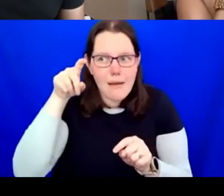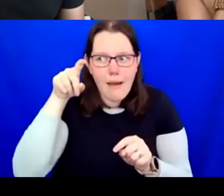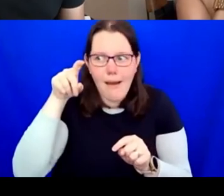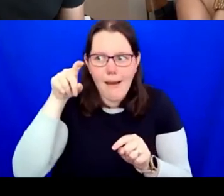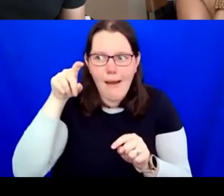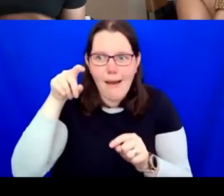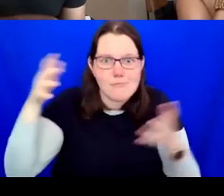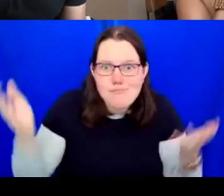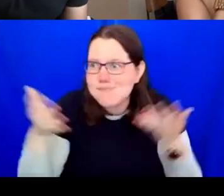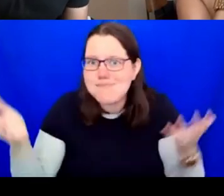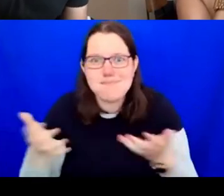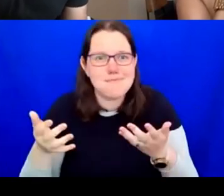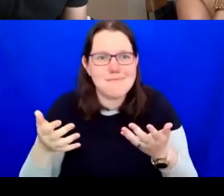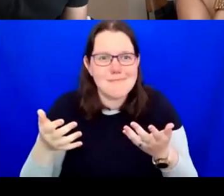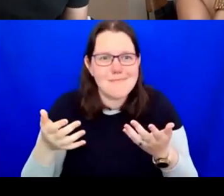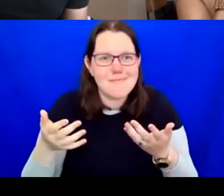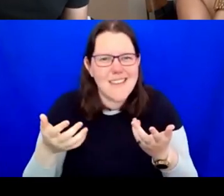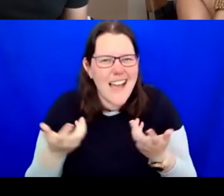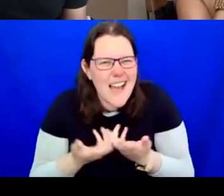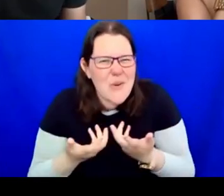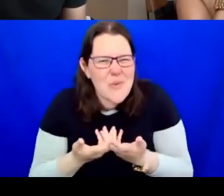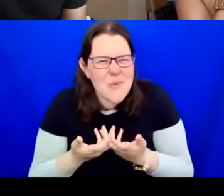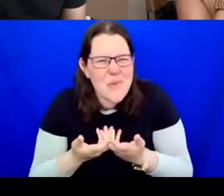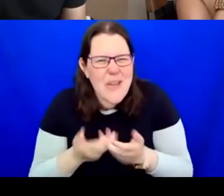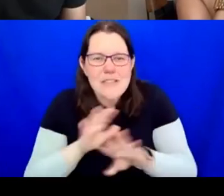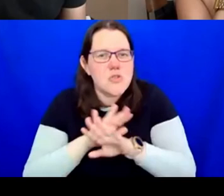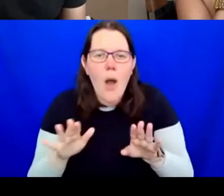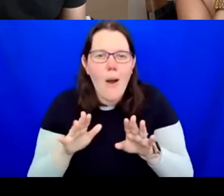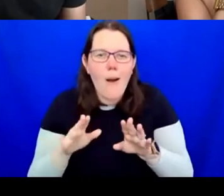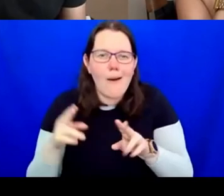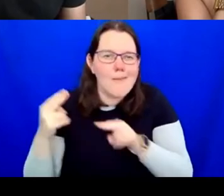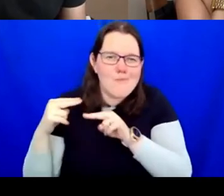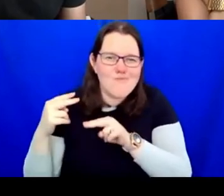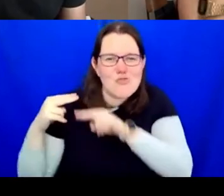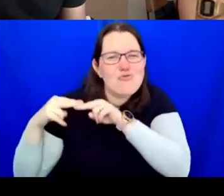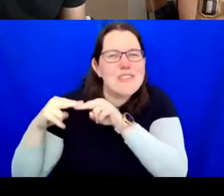the traditional arts work, is it? It is like you want people tend to work with the same people.